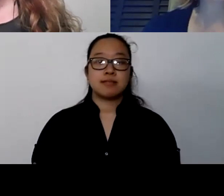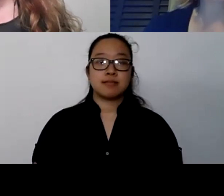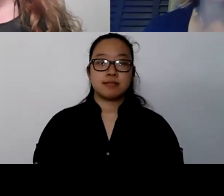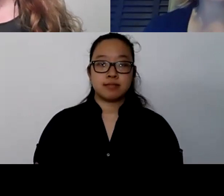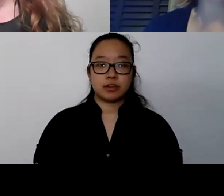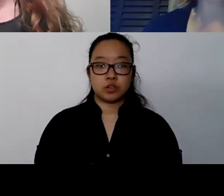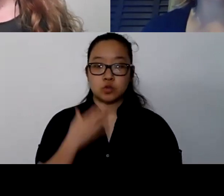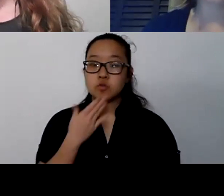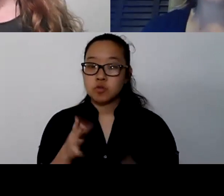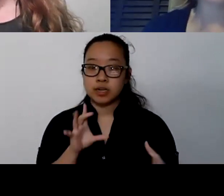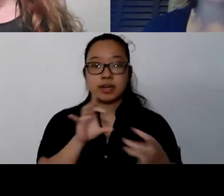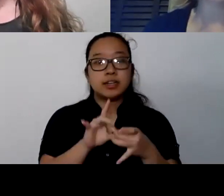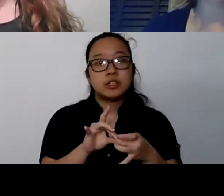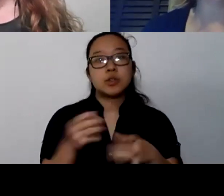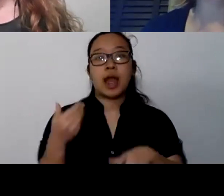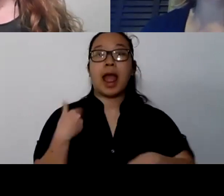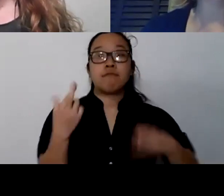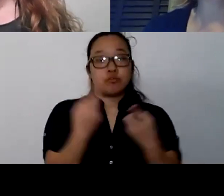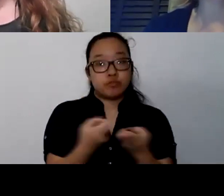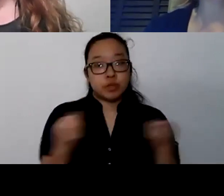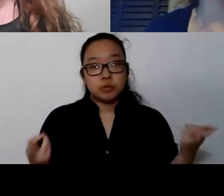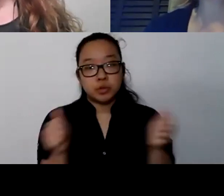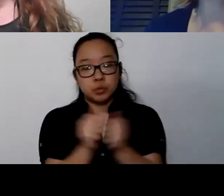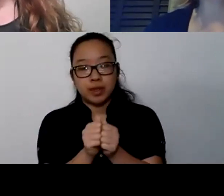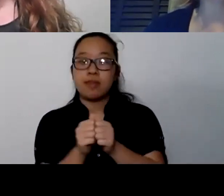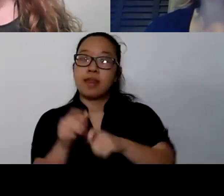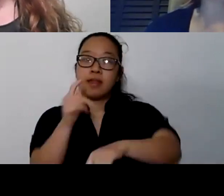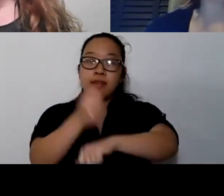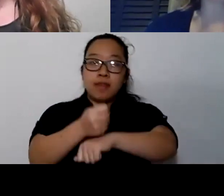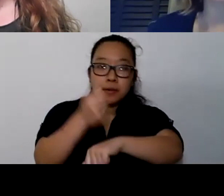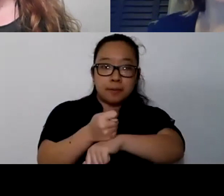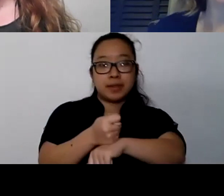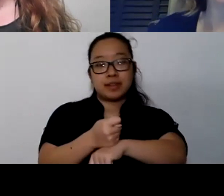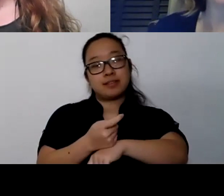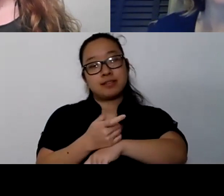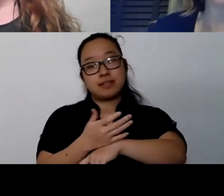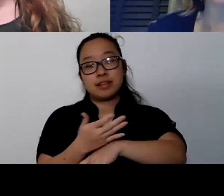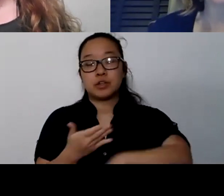So having those resources and ongoing therapy, and that it's never been a better time to get counseling than right now,